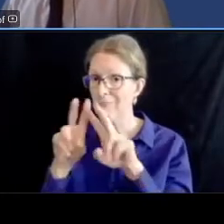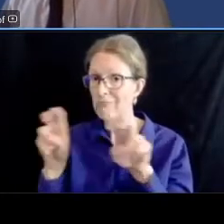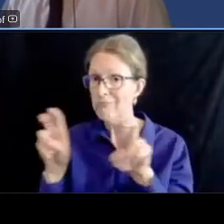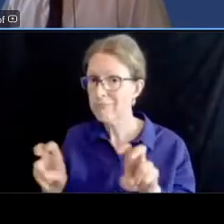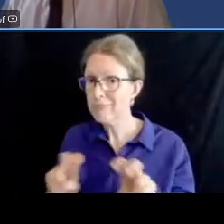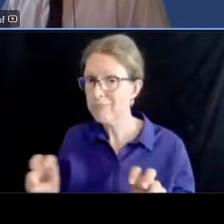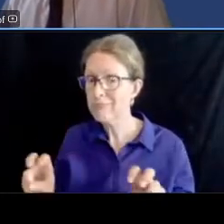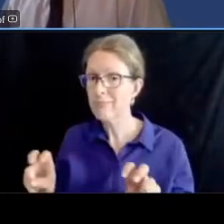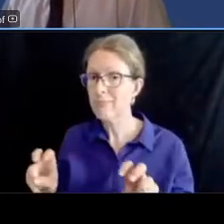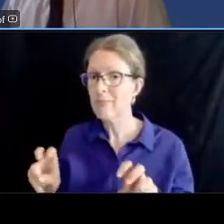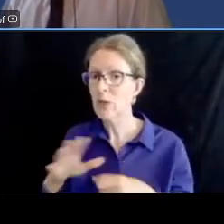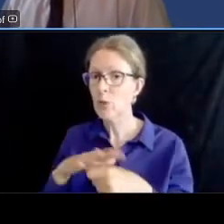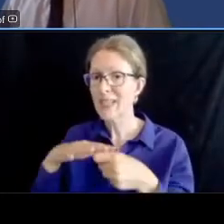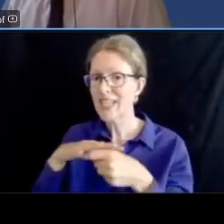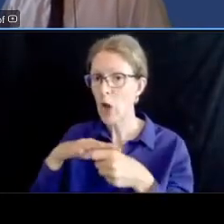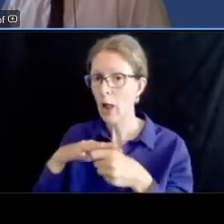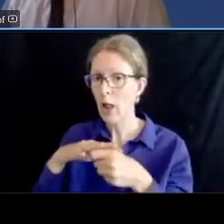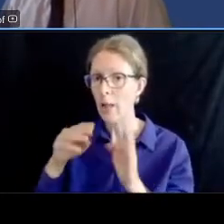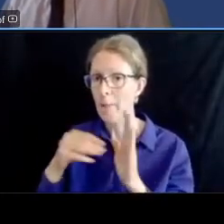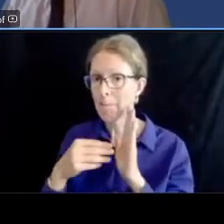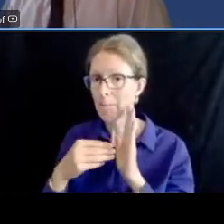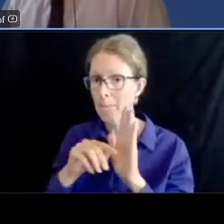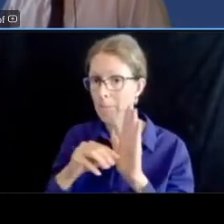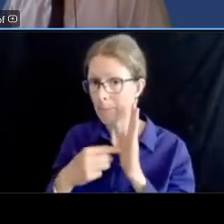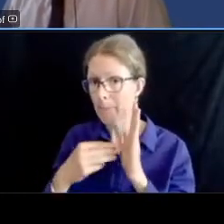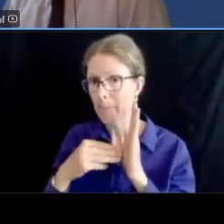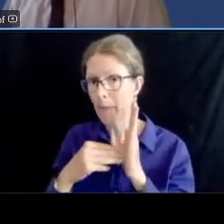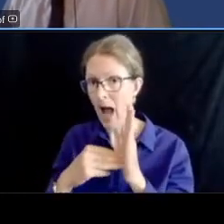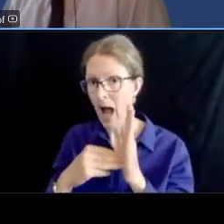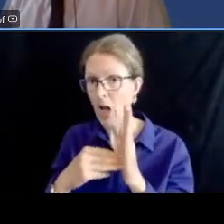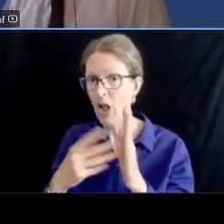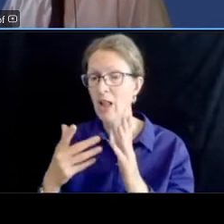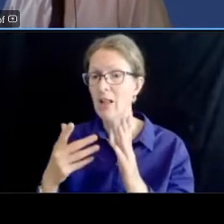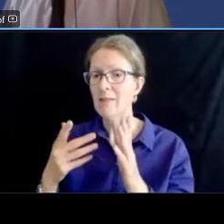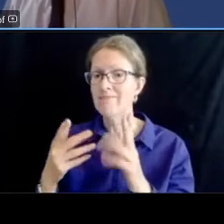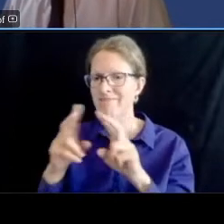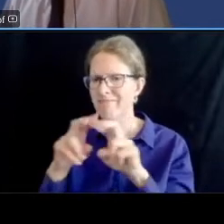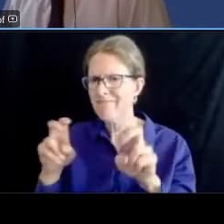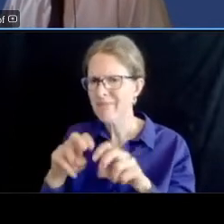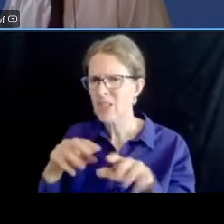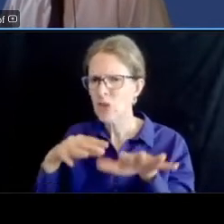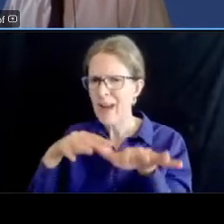looked at traffic and how traffic would distribute itself throughout not only connecticut avenue and